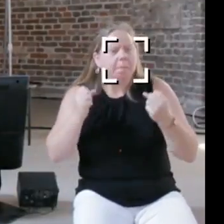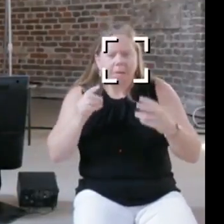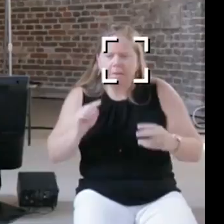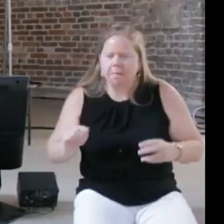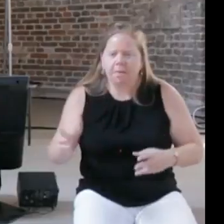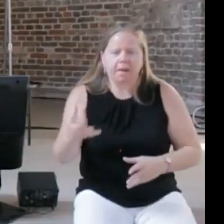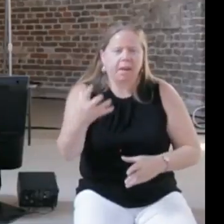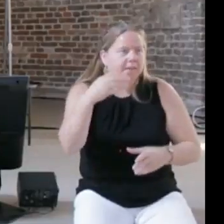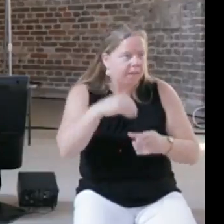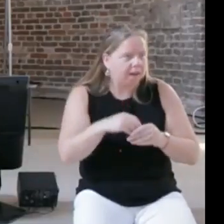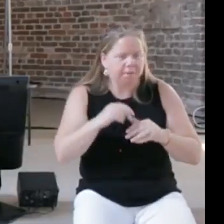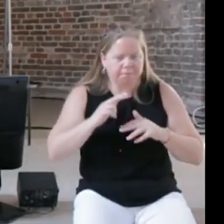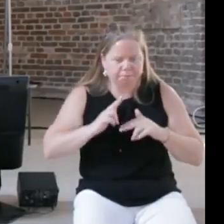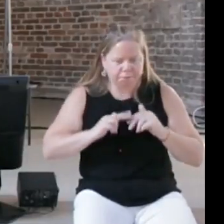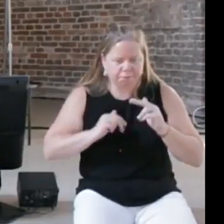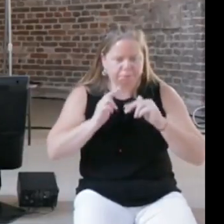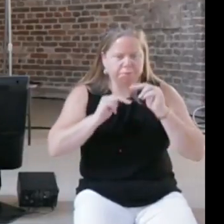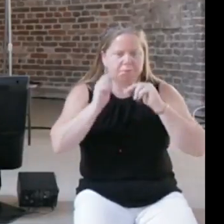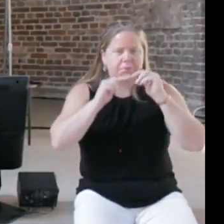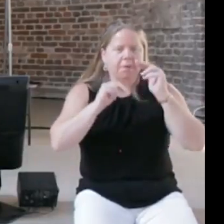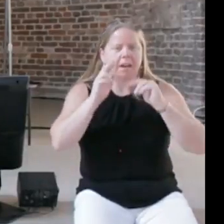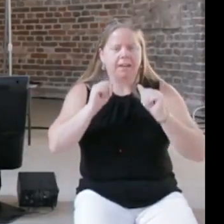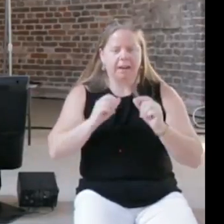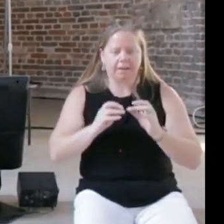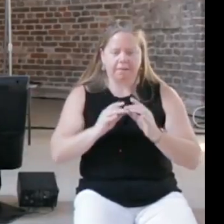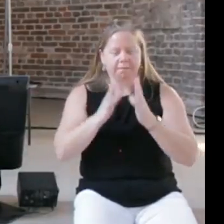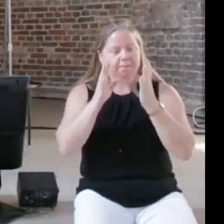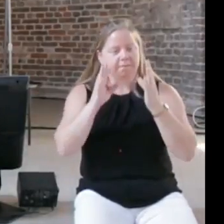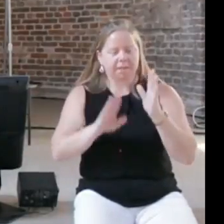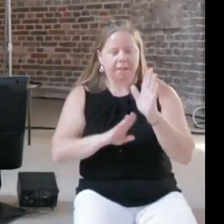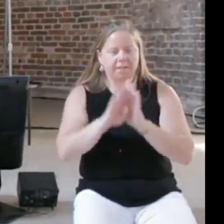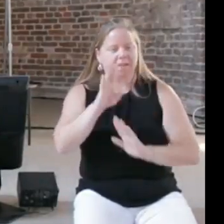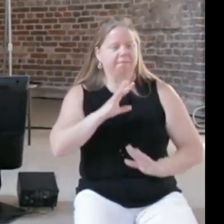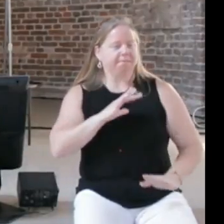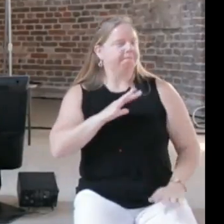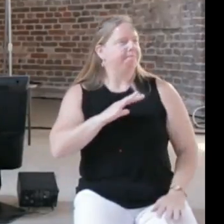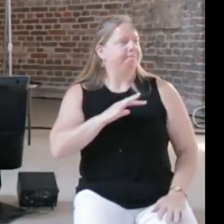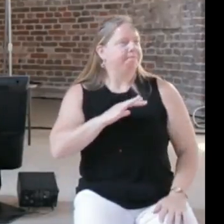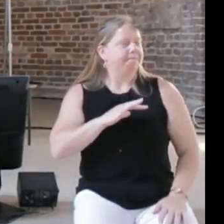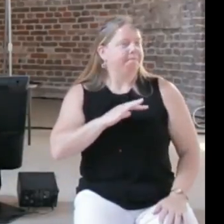was able to involved in a very interesting way, but forms where you have the technology